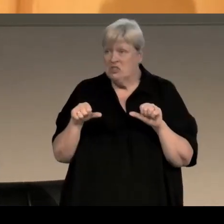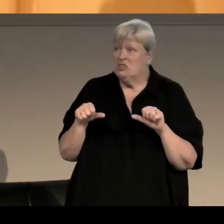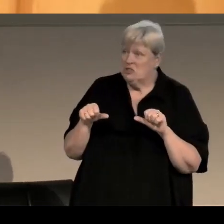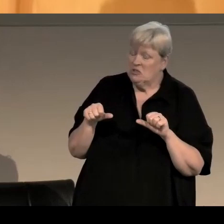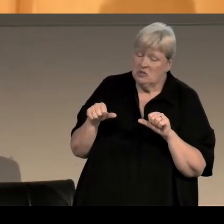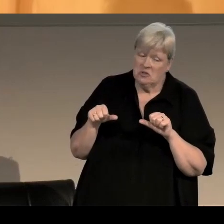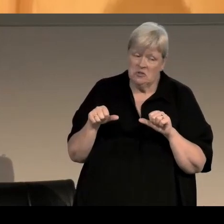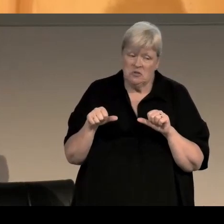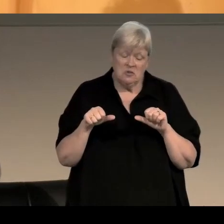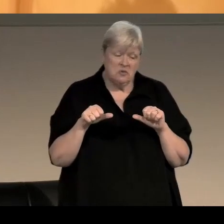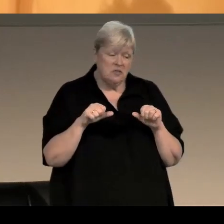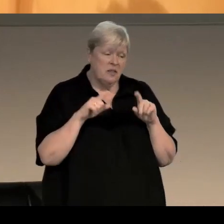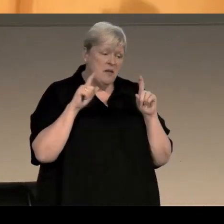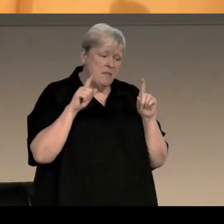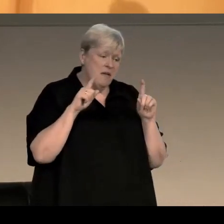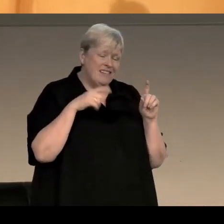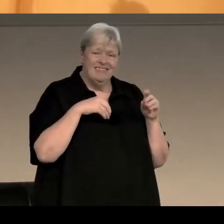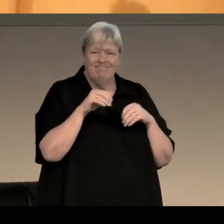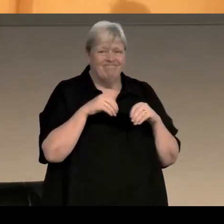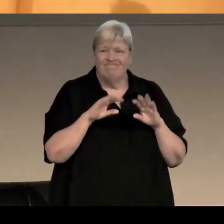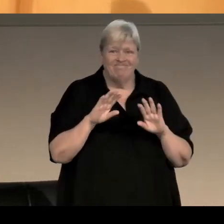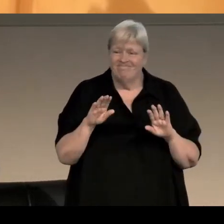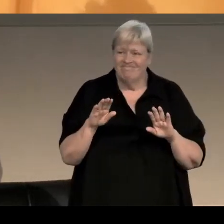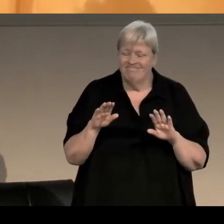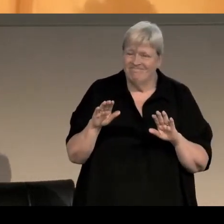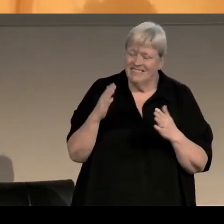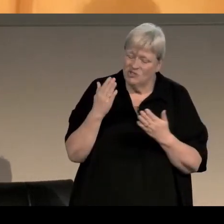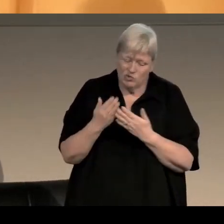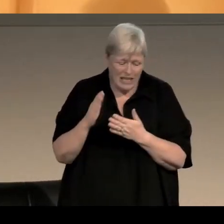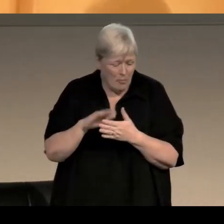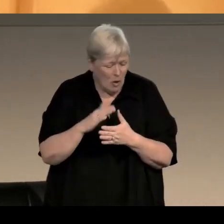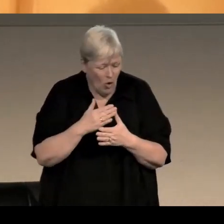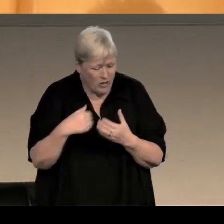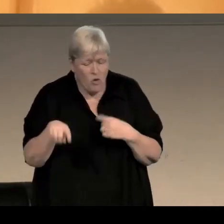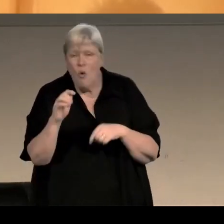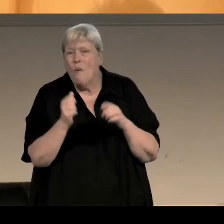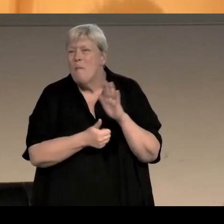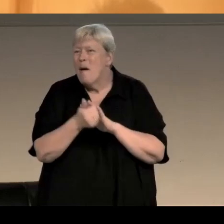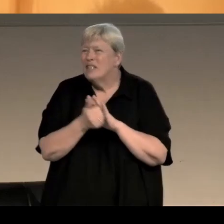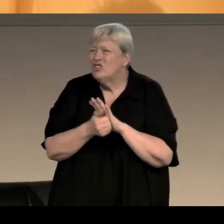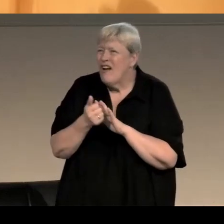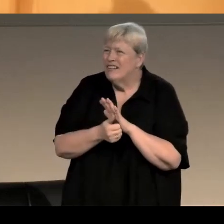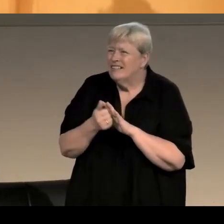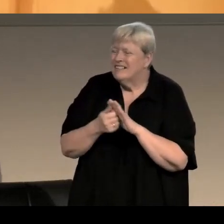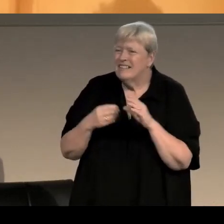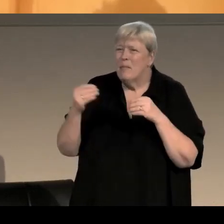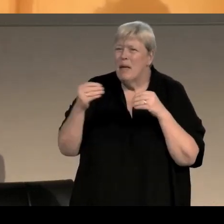And it - but the market was small. Principally because those publishers published paperback originals,